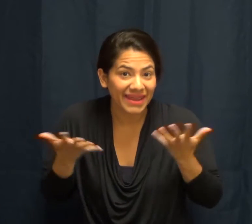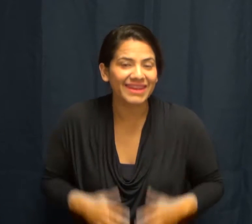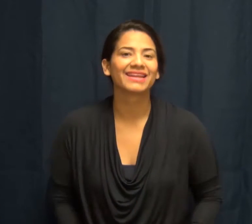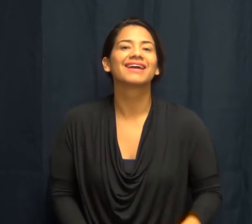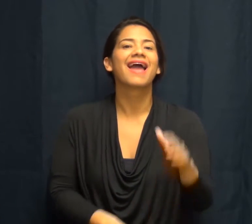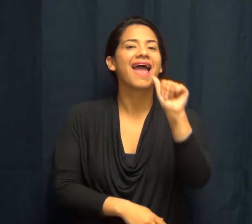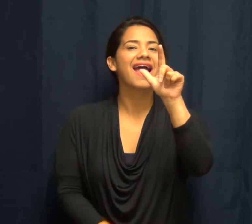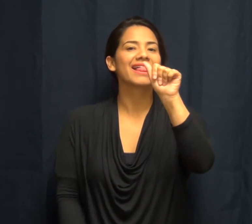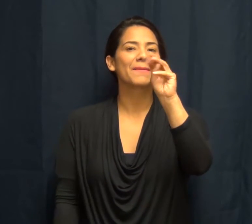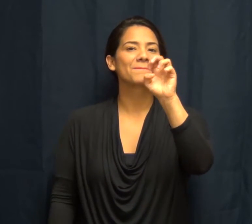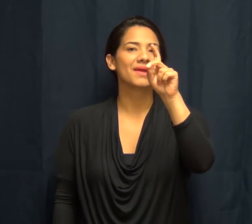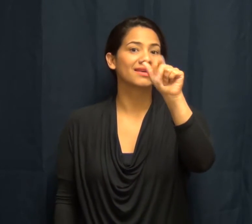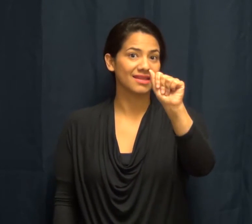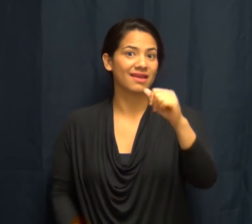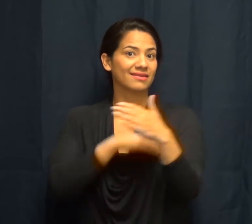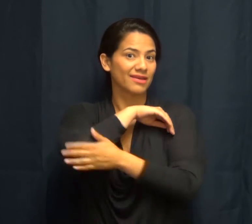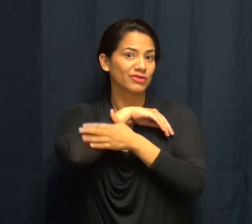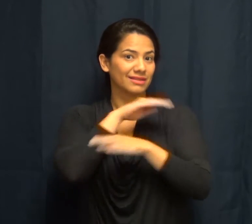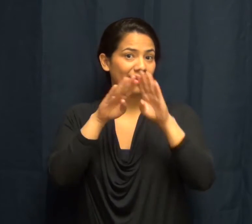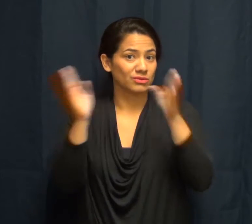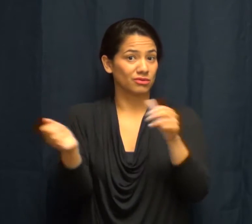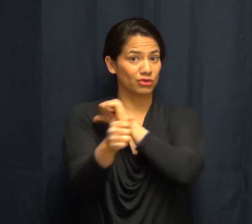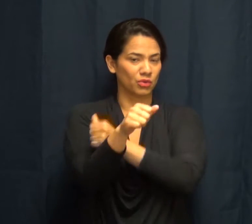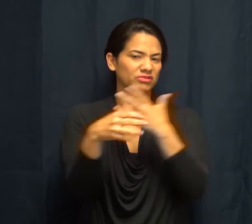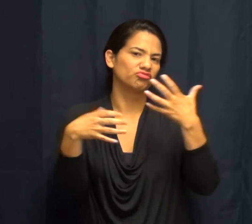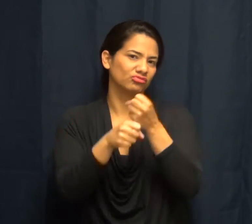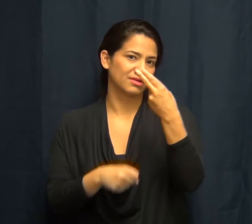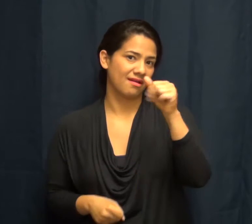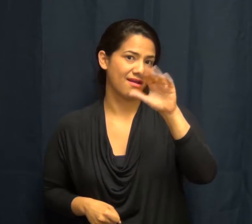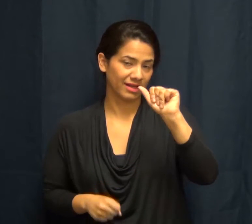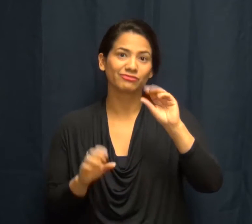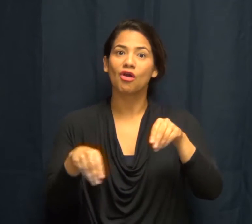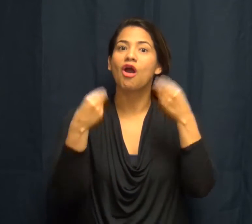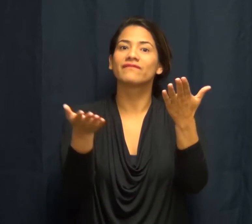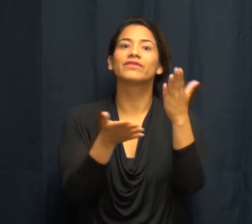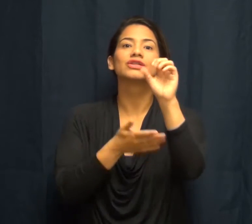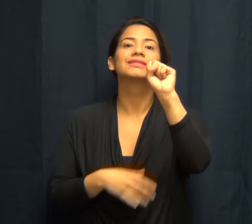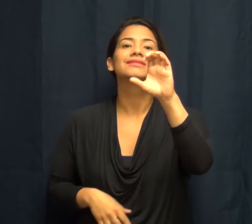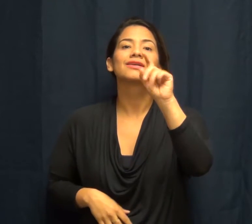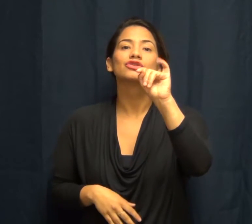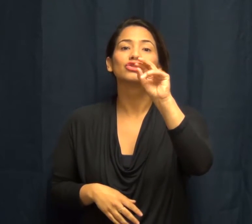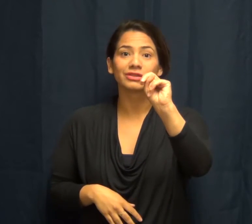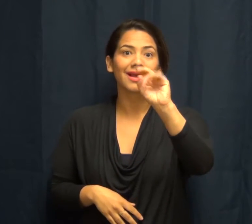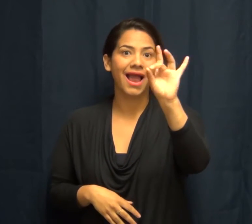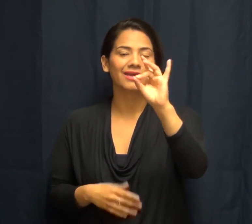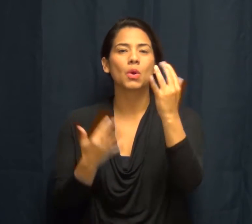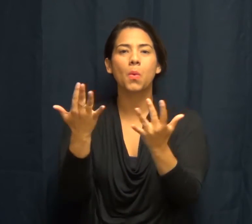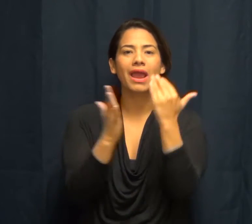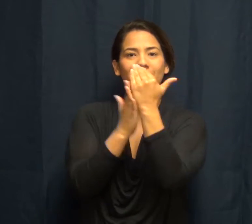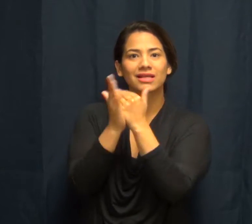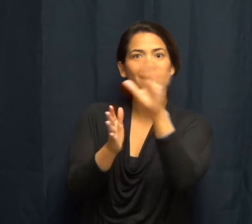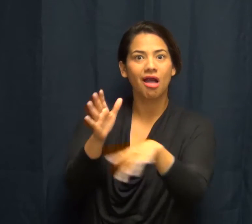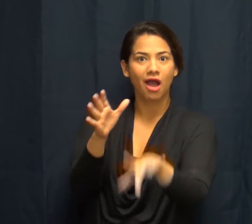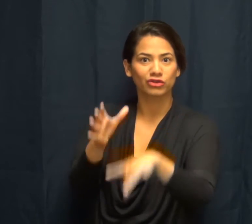Alameda County Housing Authority (HACA) is offering Section 8 Wait List lottery online!